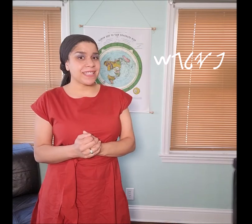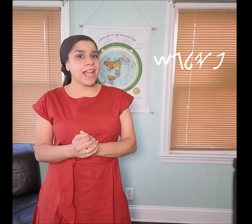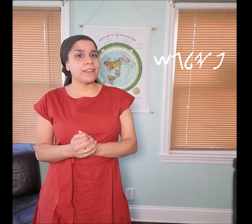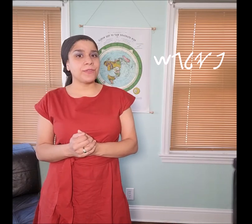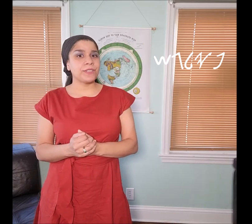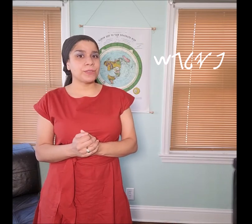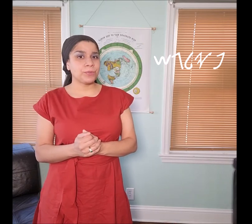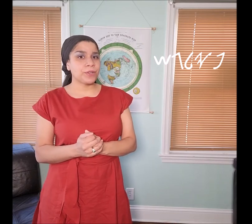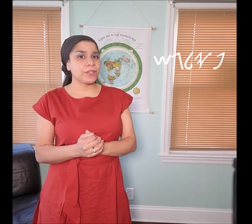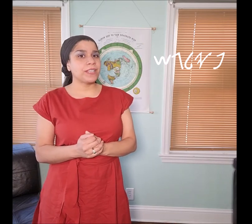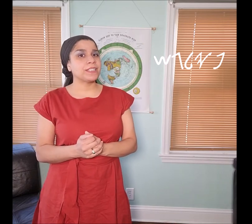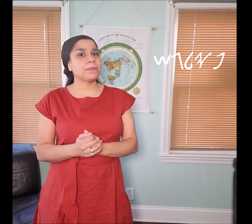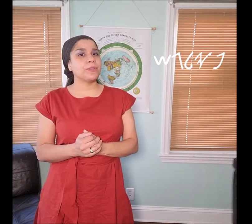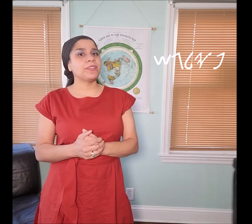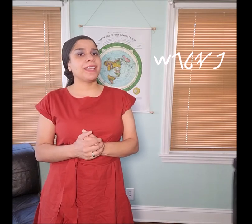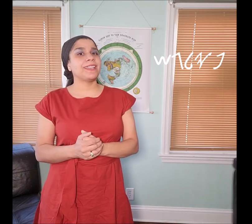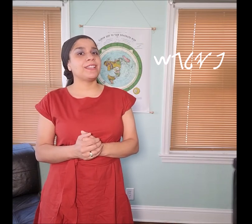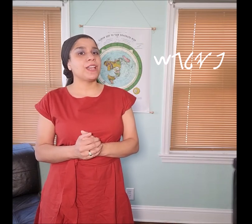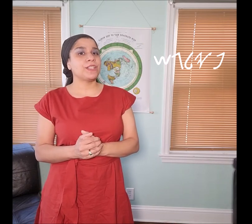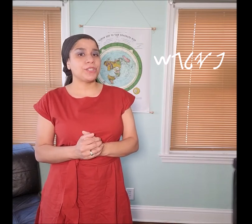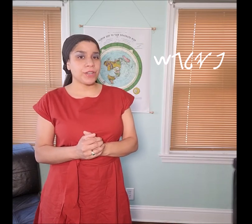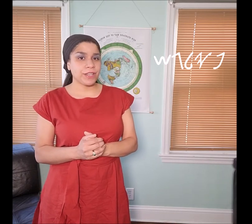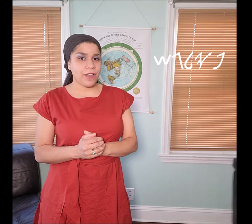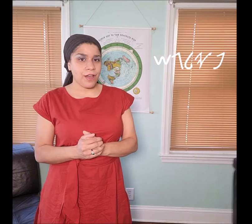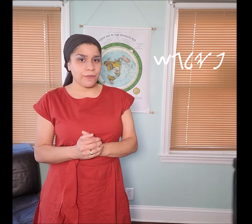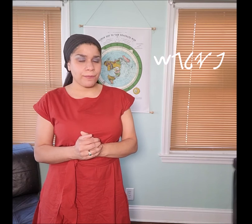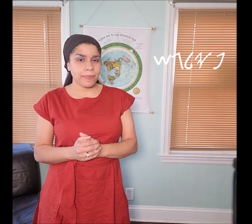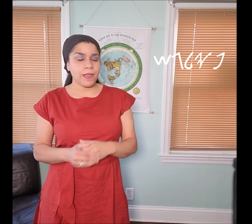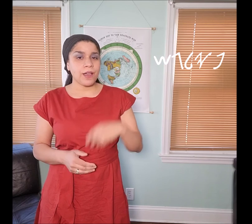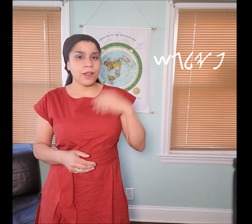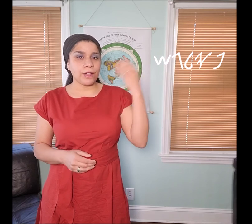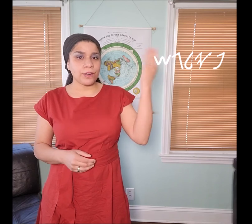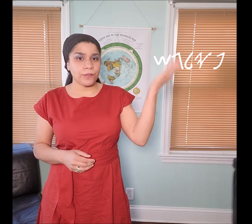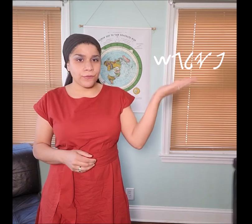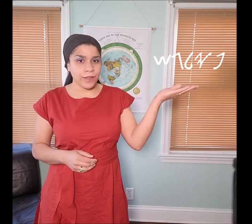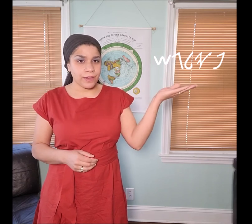sign for this word is communicating "jerking off", or a male "ejaculation". A girlfriend